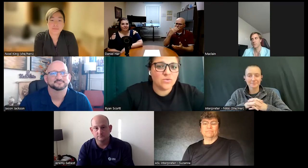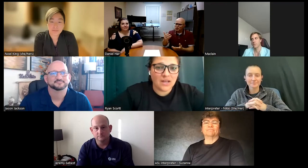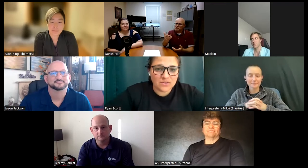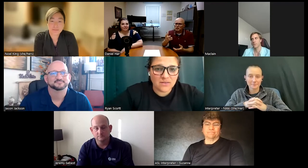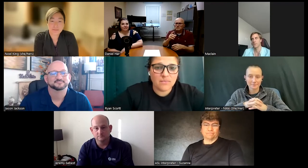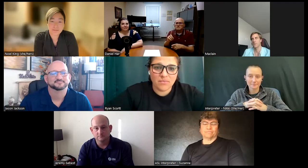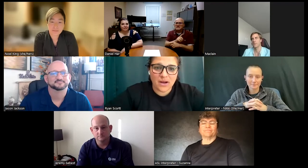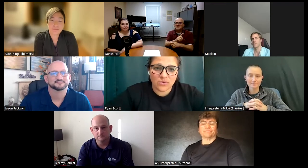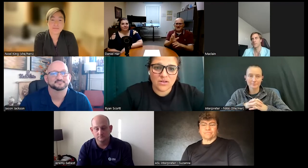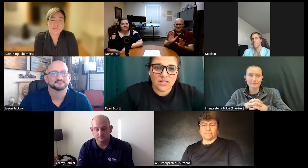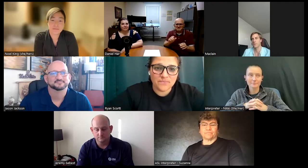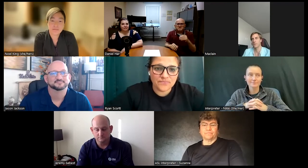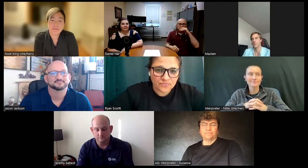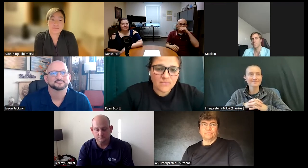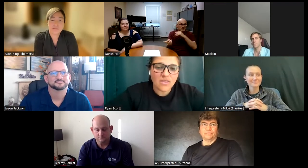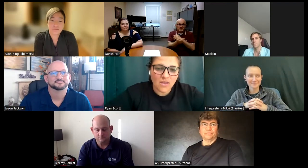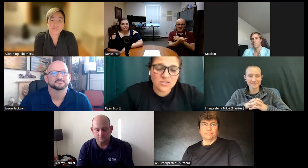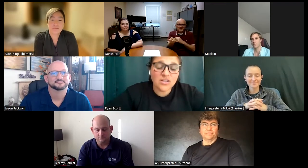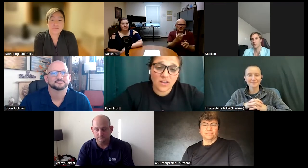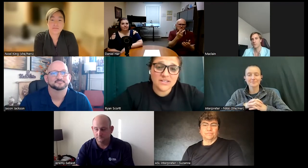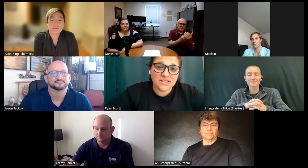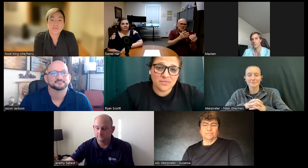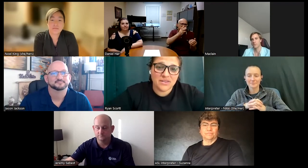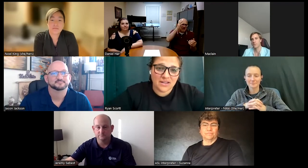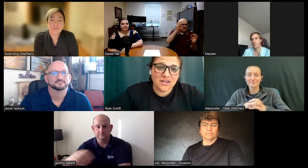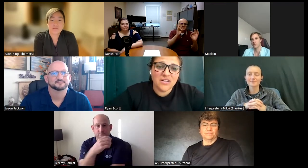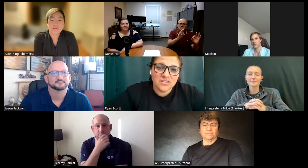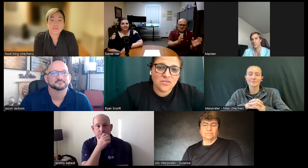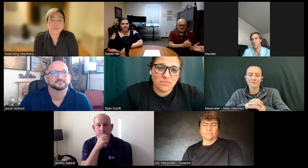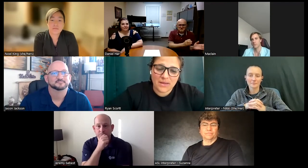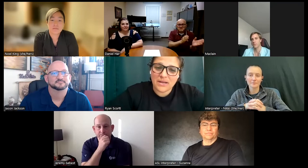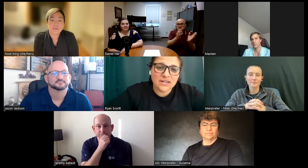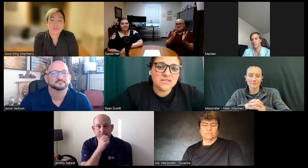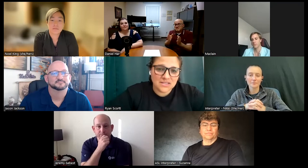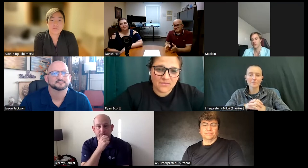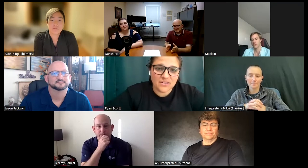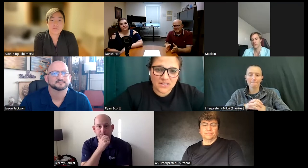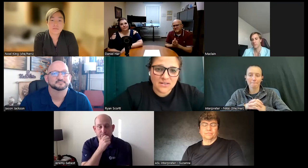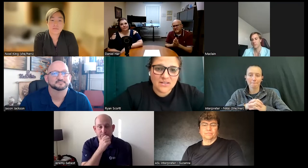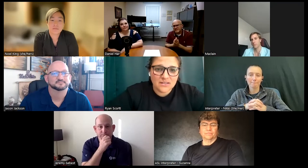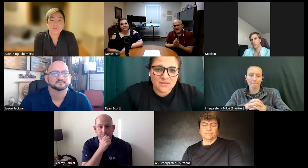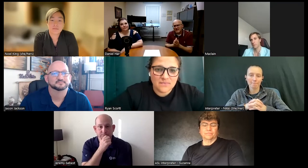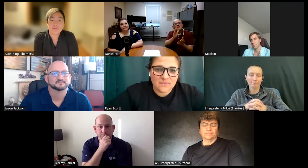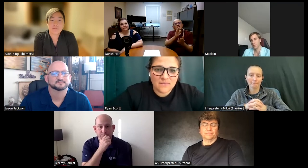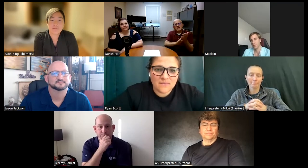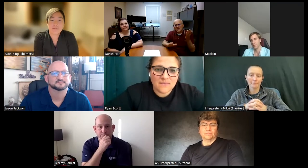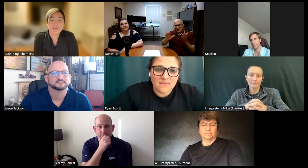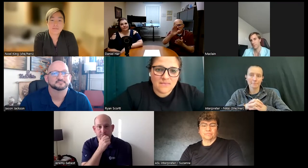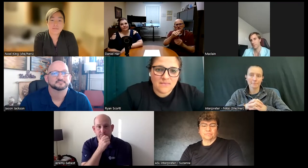that was a big priority a lot of discipline there so my parents definitely